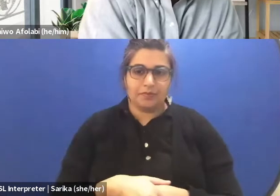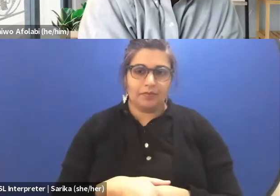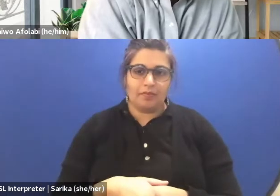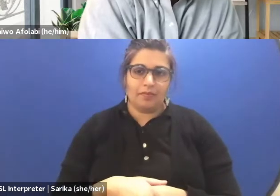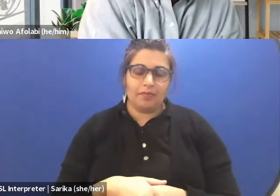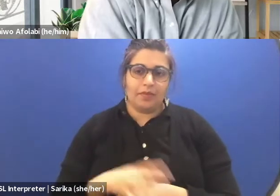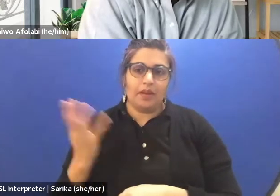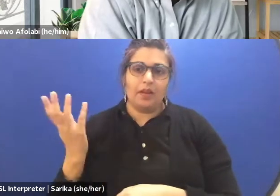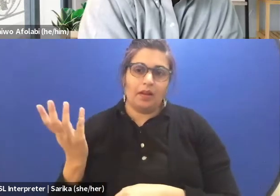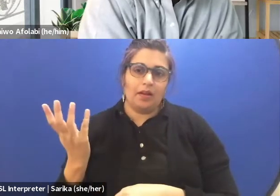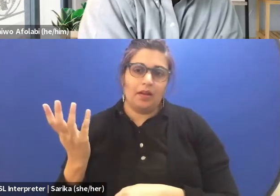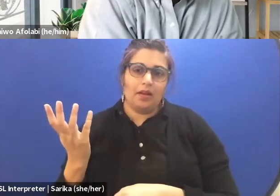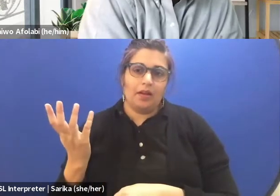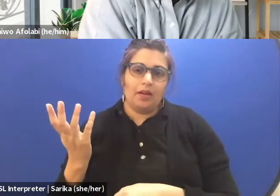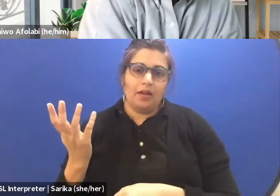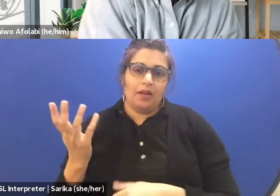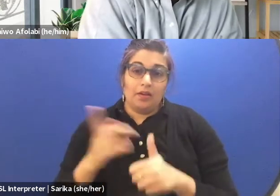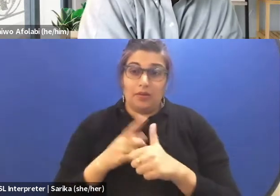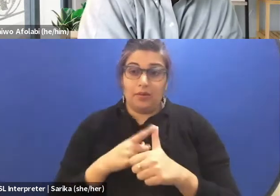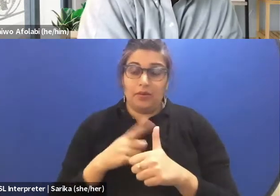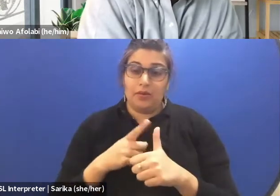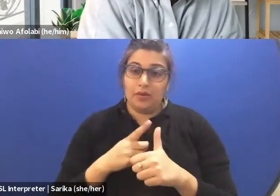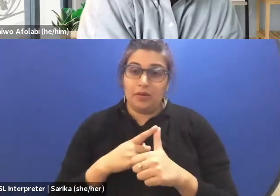I take firstly three texts